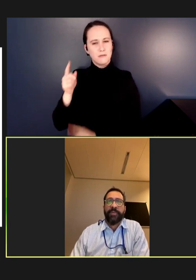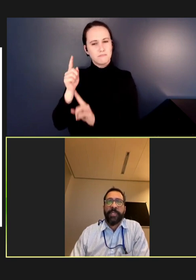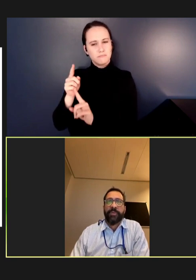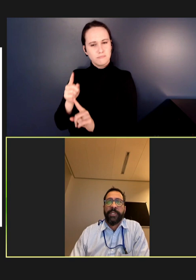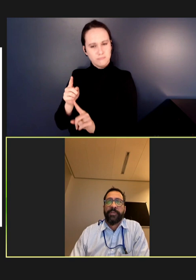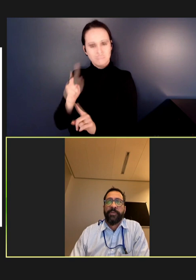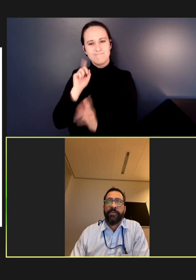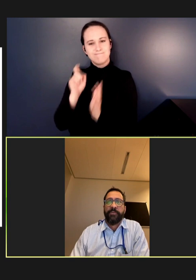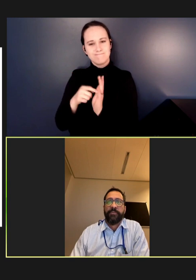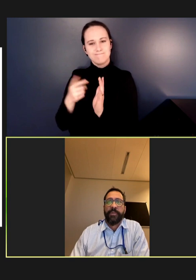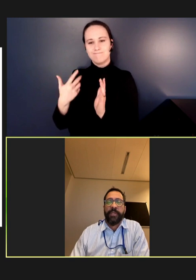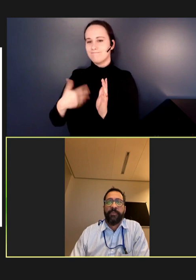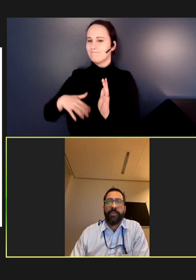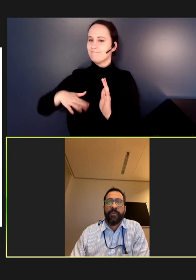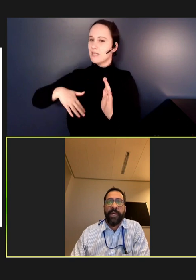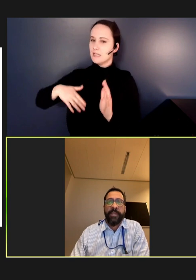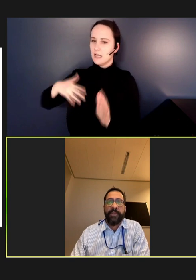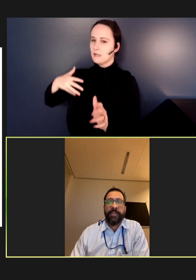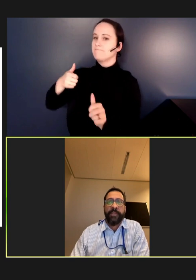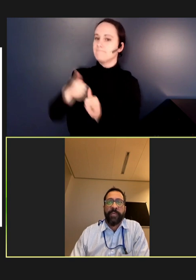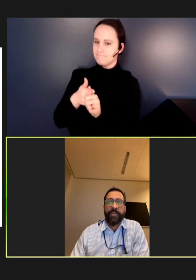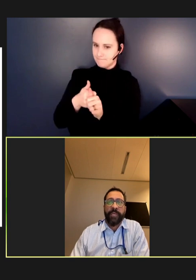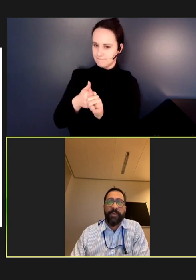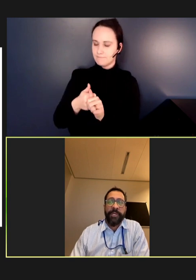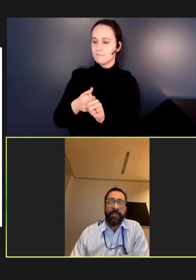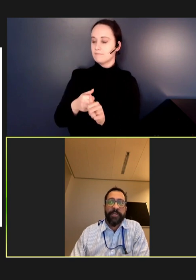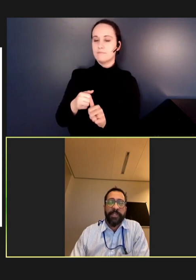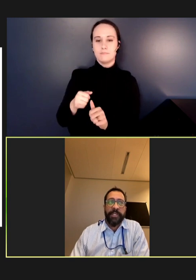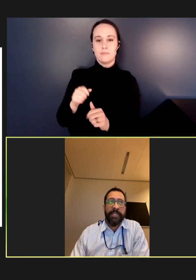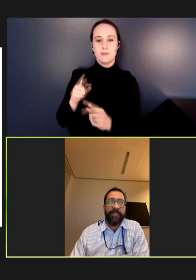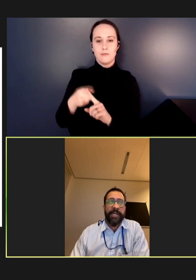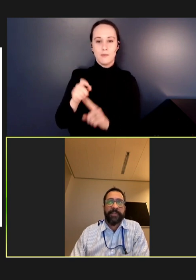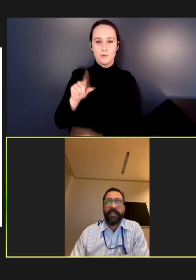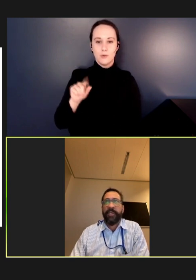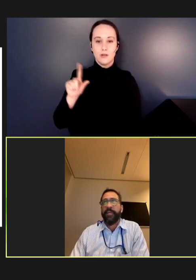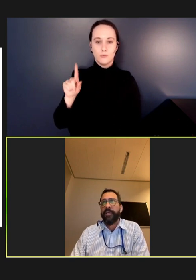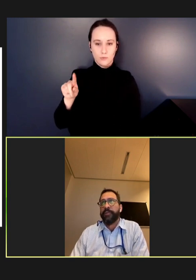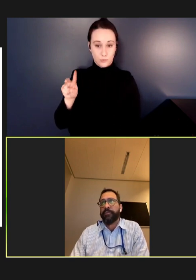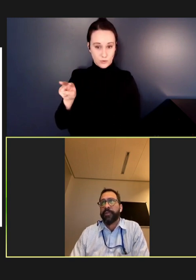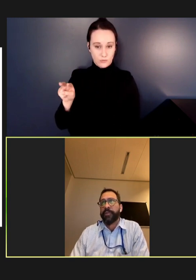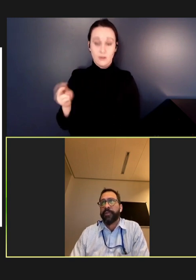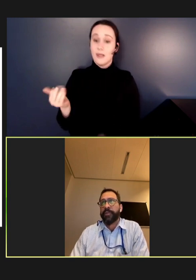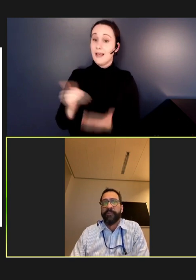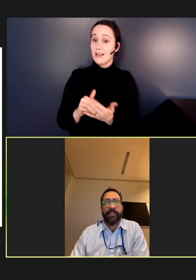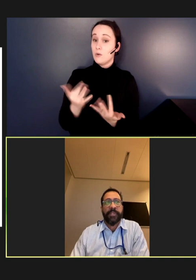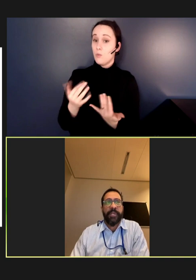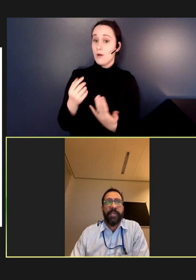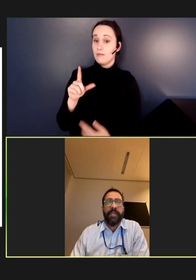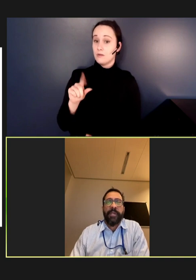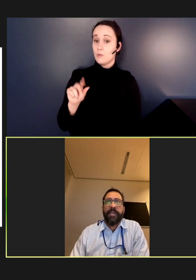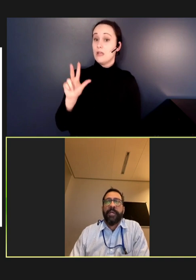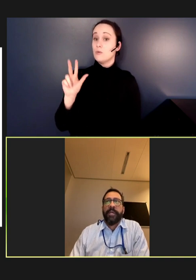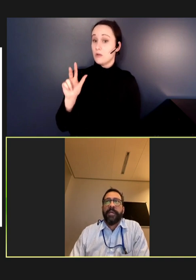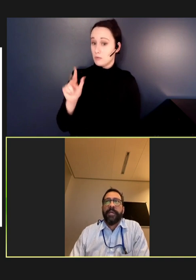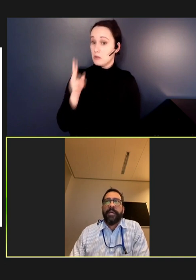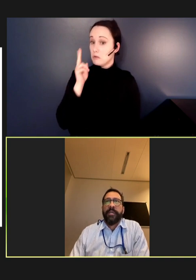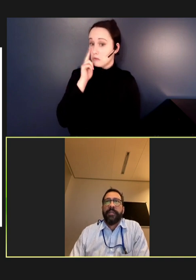2022. And we're awaiting the 2023 numbers to see the impact of our recovery efforts.